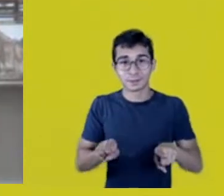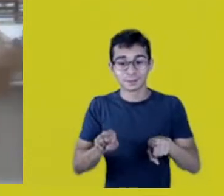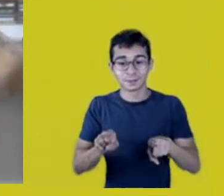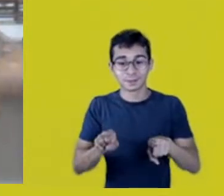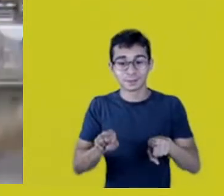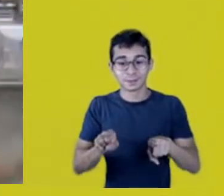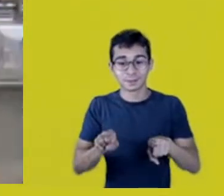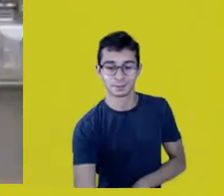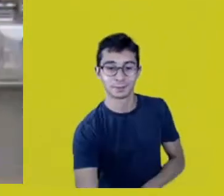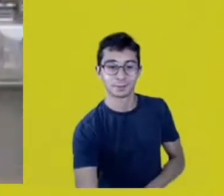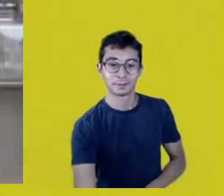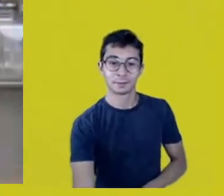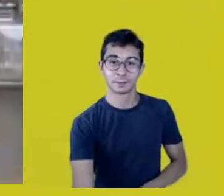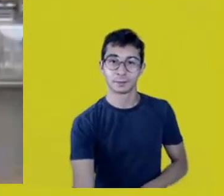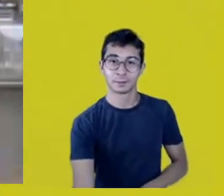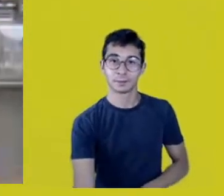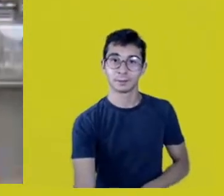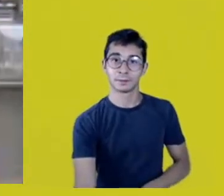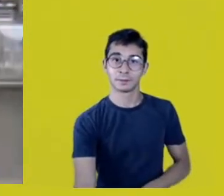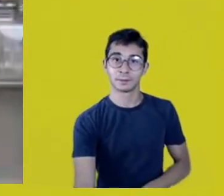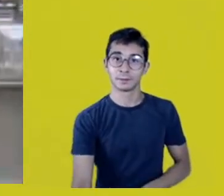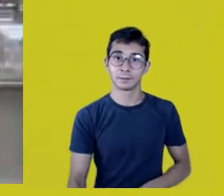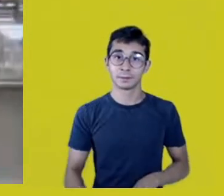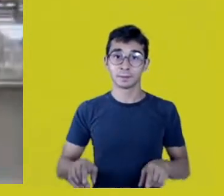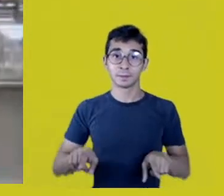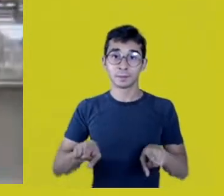Then I went to Cissaima